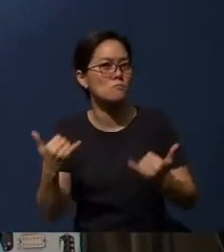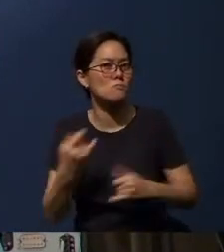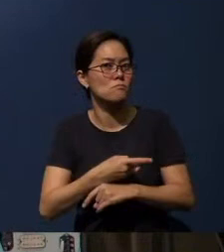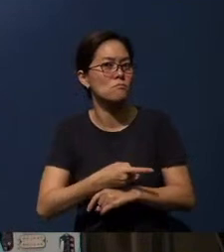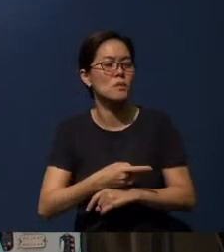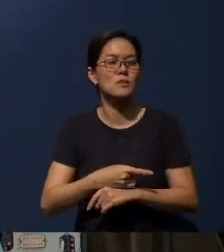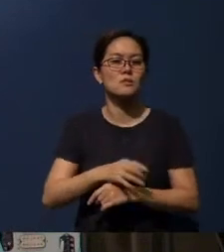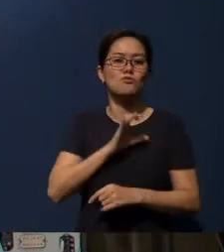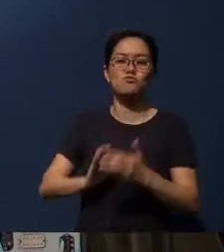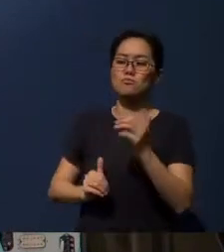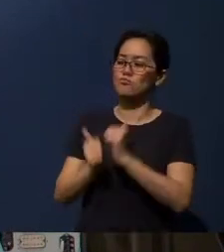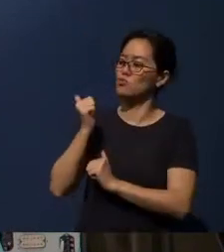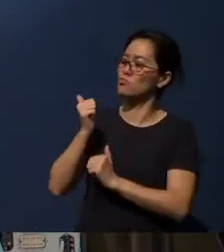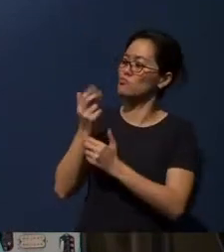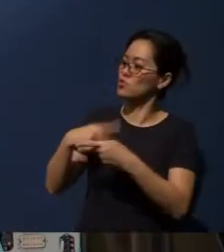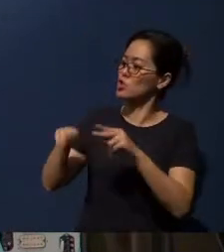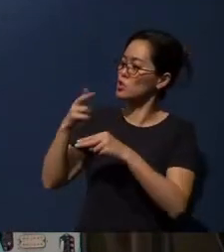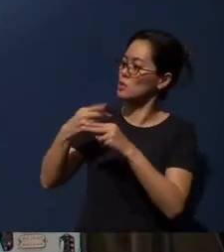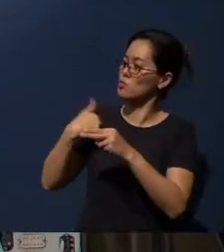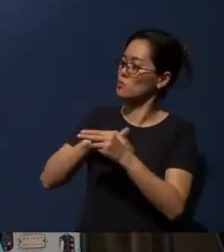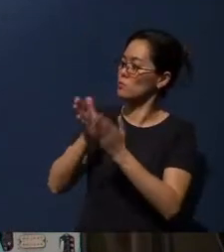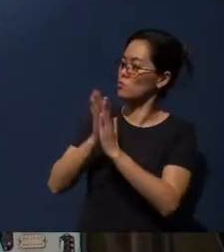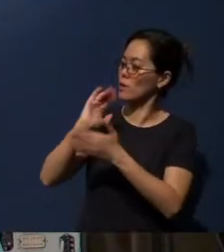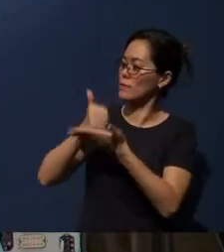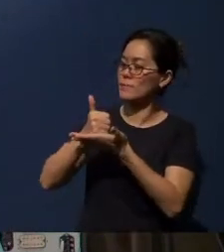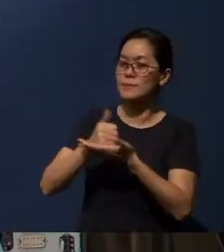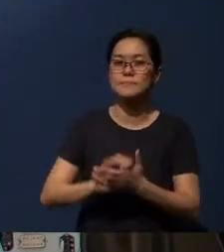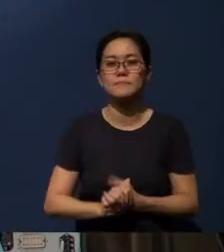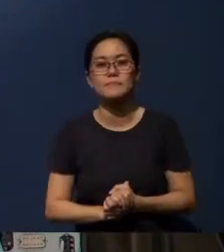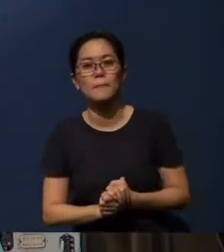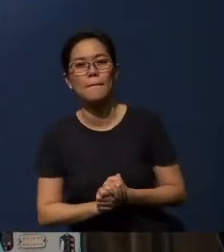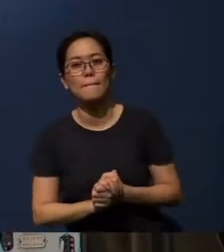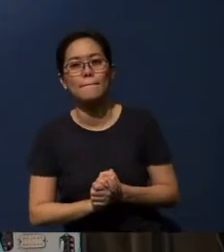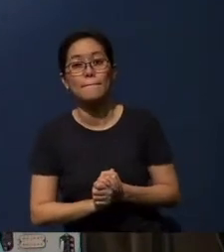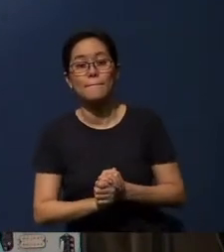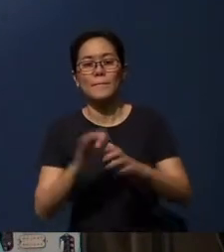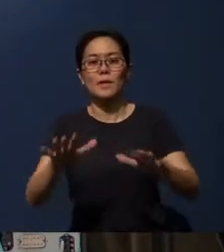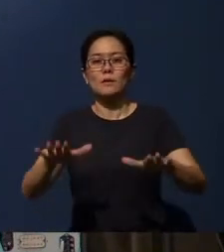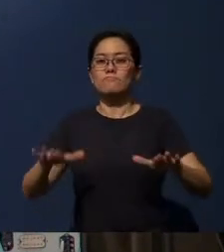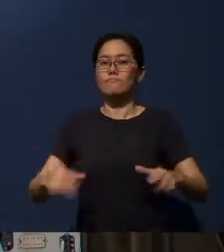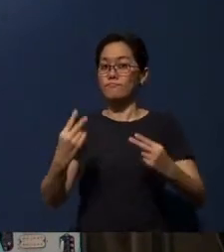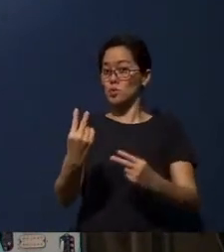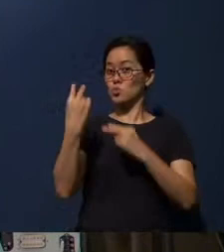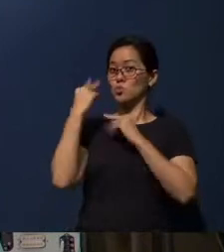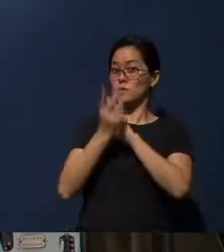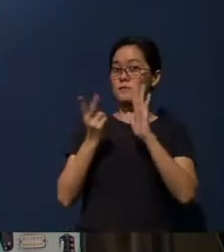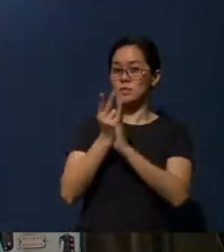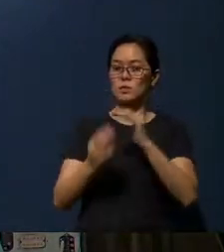In Christ’s most precious name we pray, amen. Let’s sit back and watch this video.